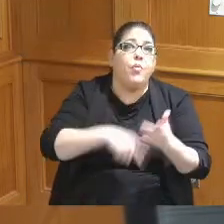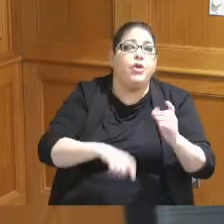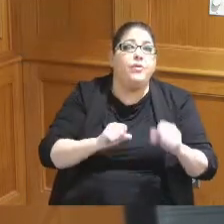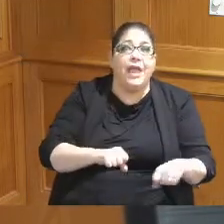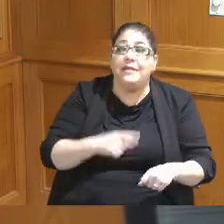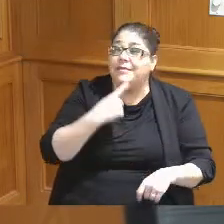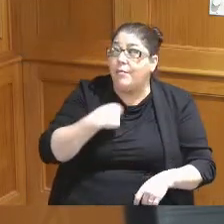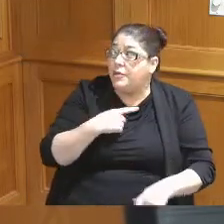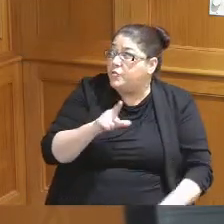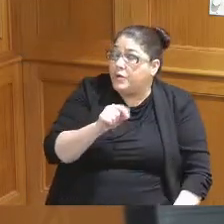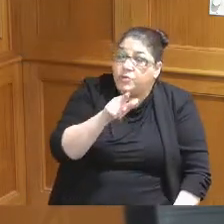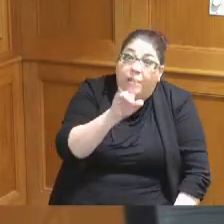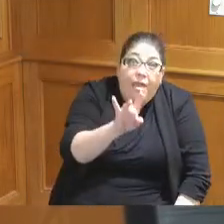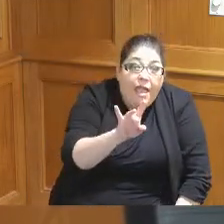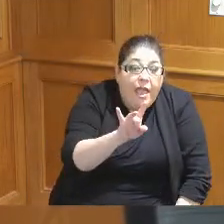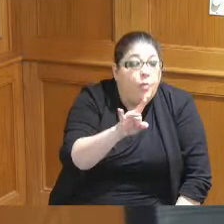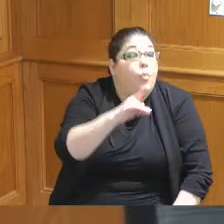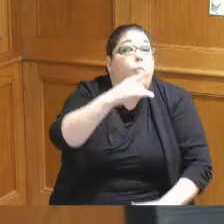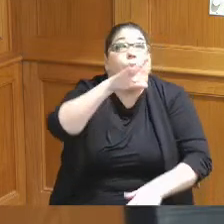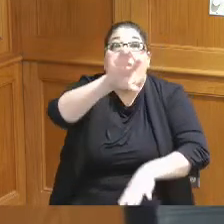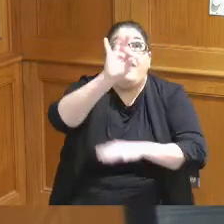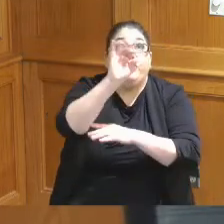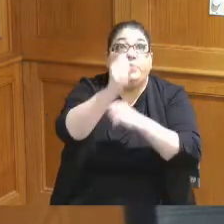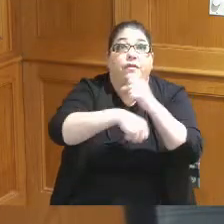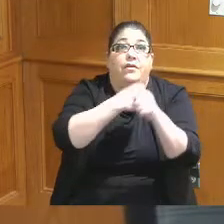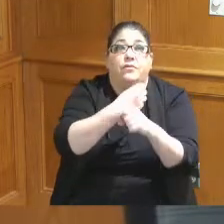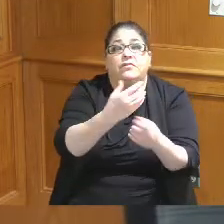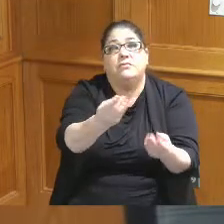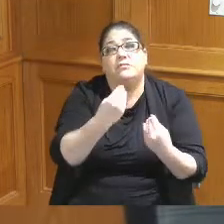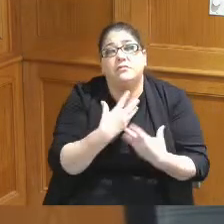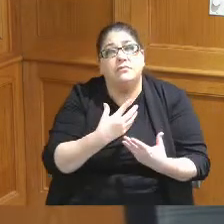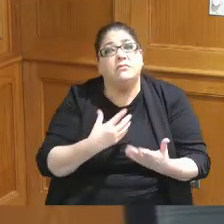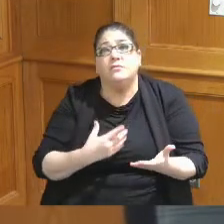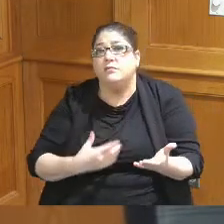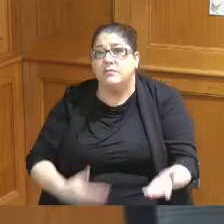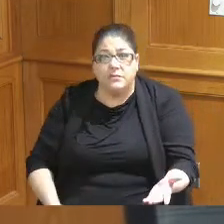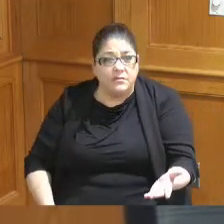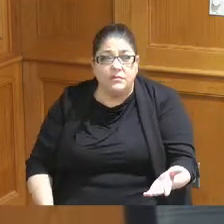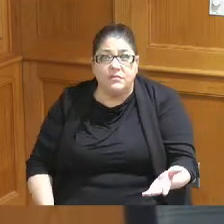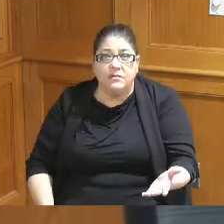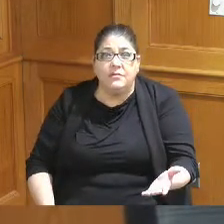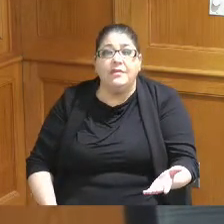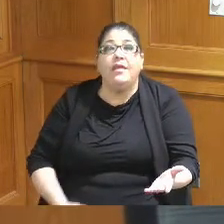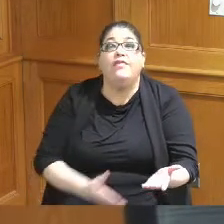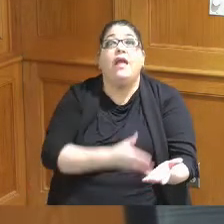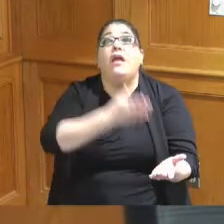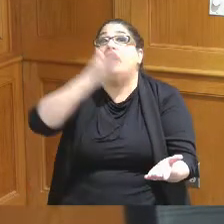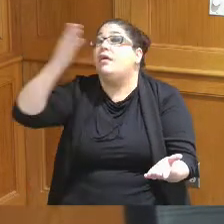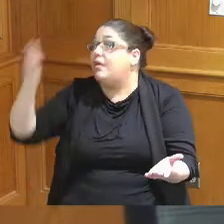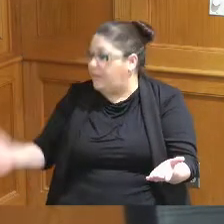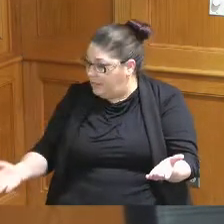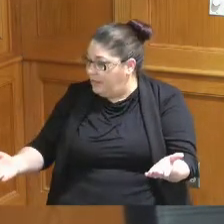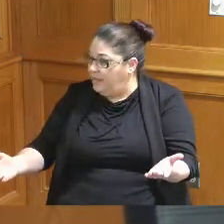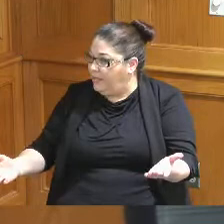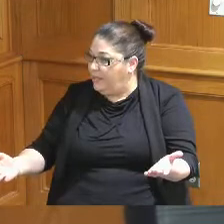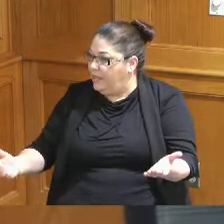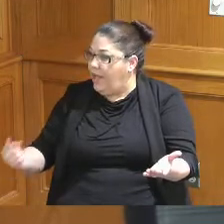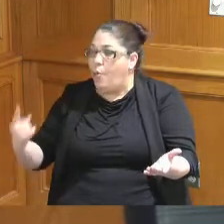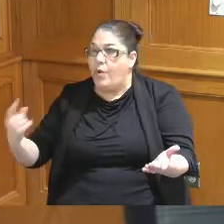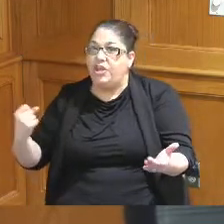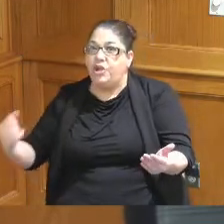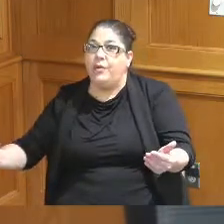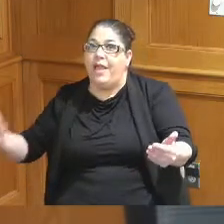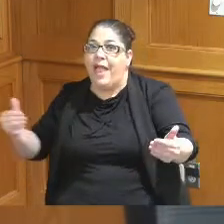or whatever the year is then the convention centerpiece to go a year before it should not